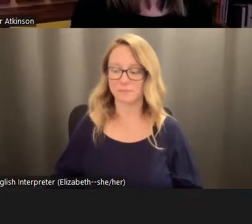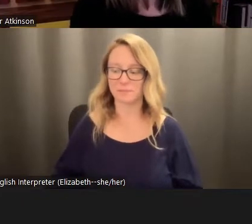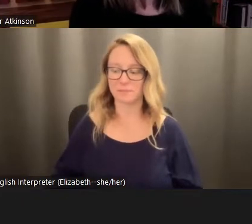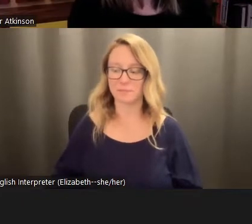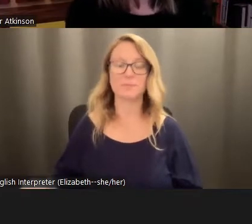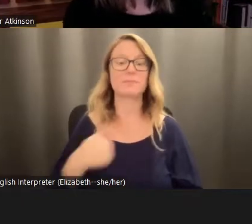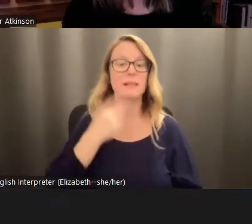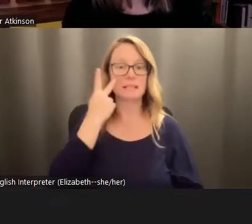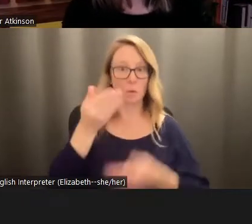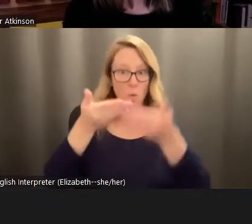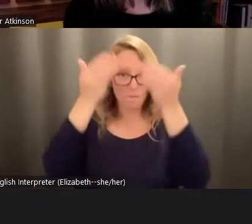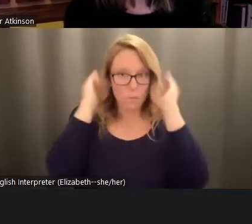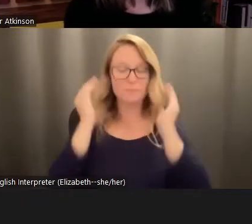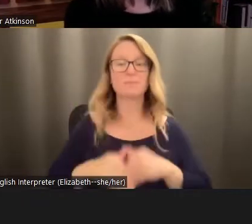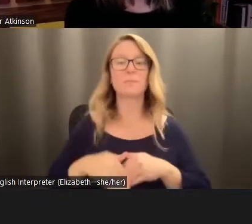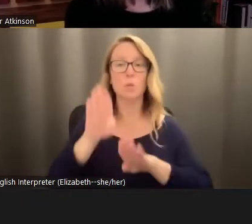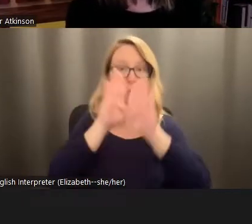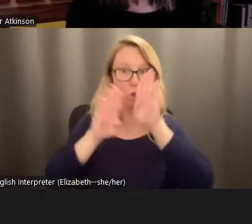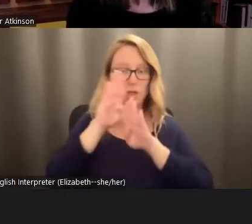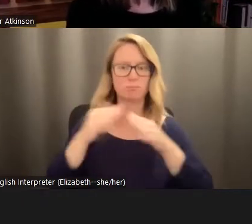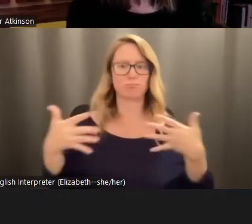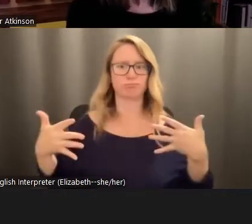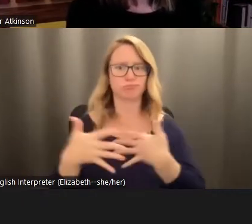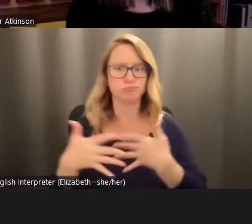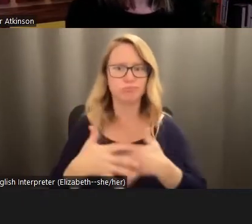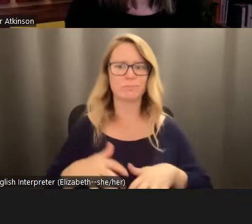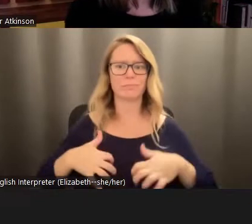overwhelmed, worried, frightened, angry, desperate,